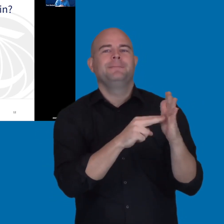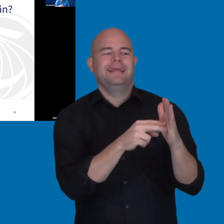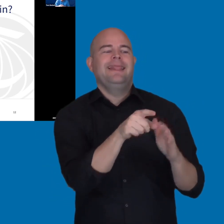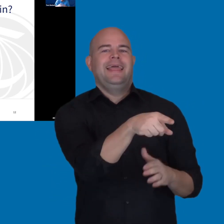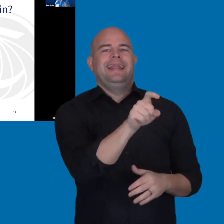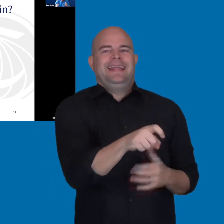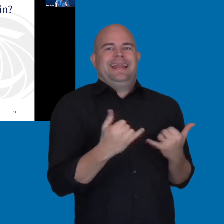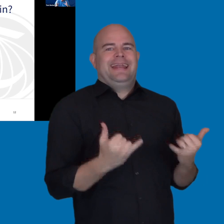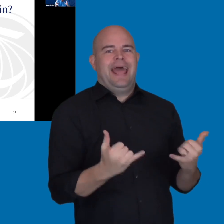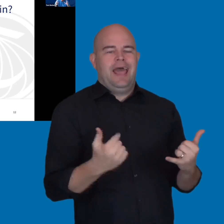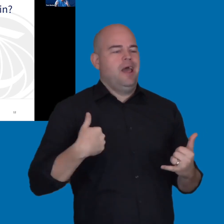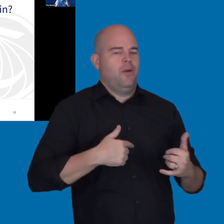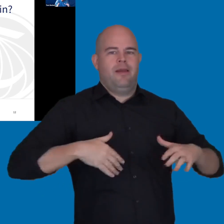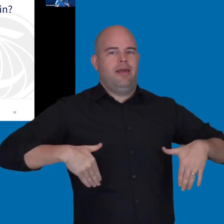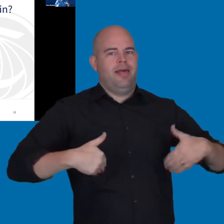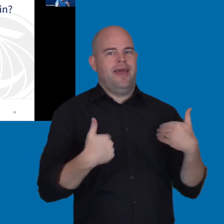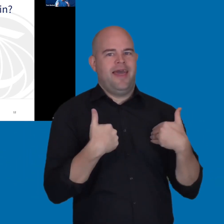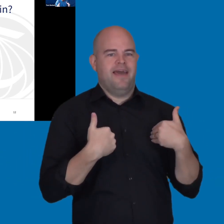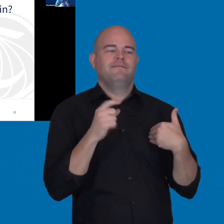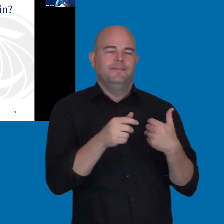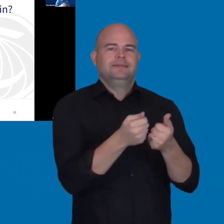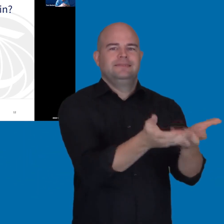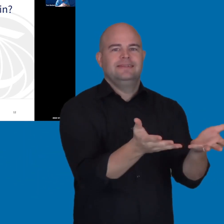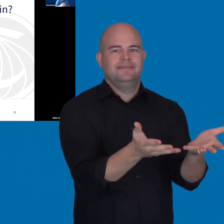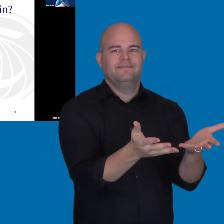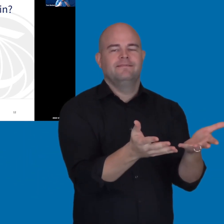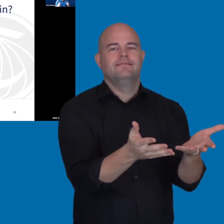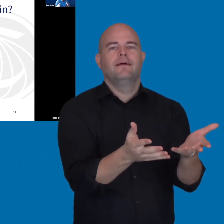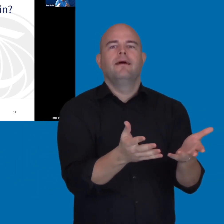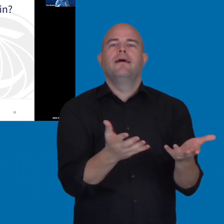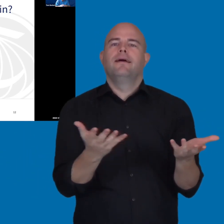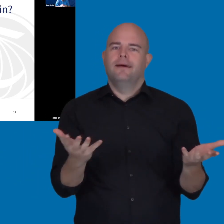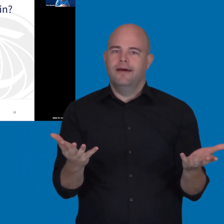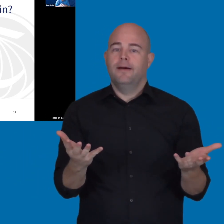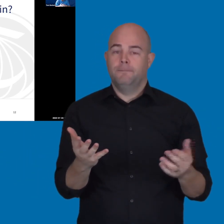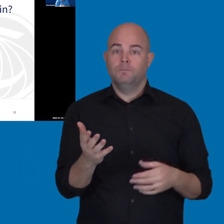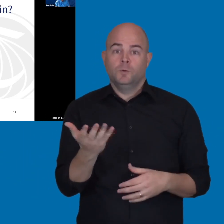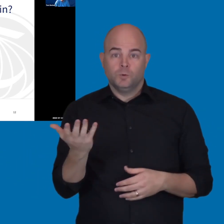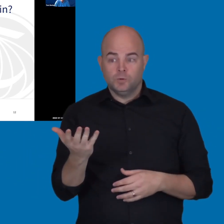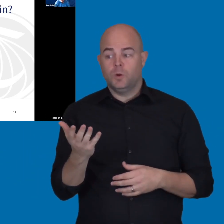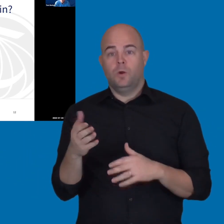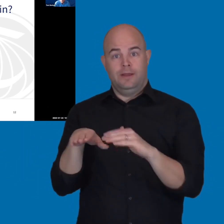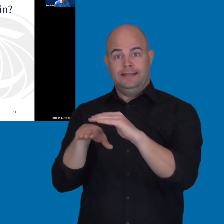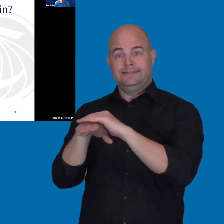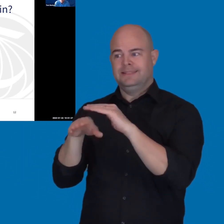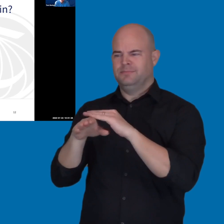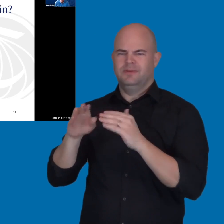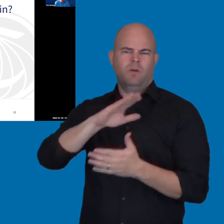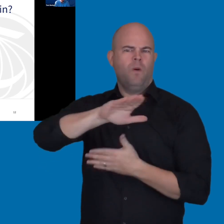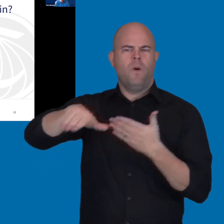So, on proactive accessibility, the whole institution is working proactively to ensure